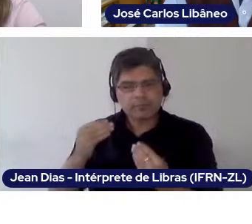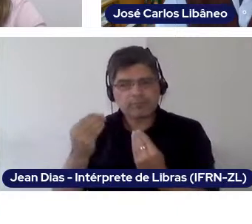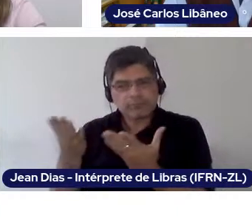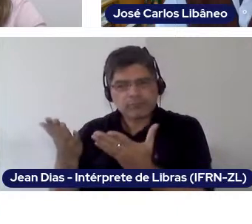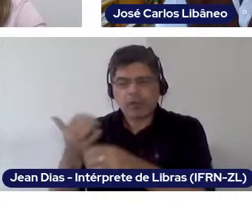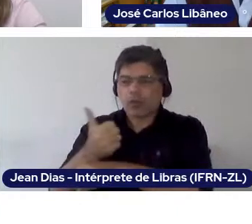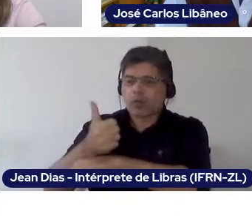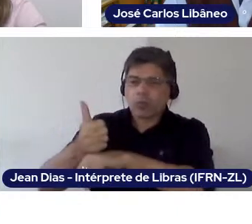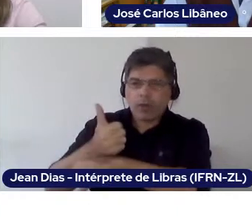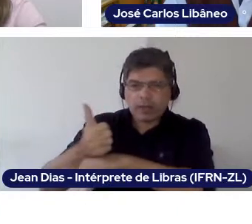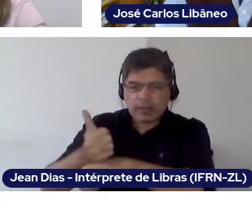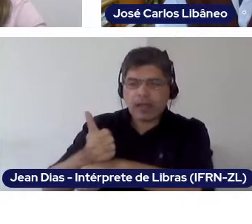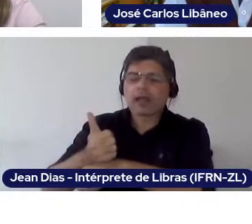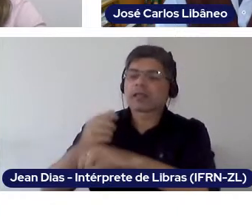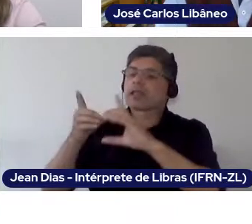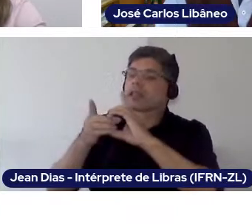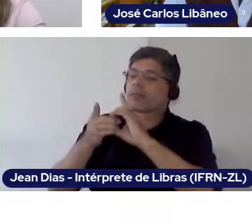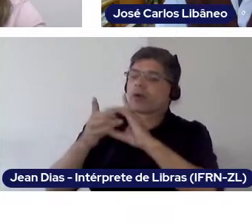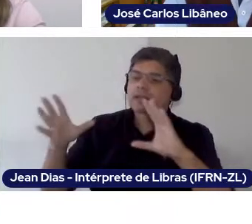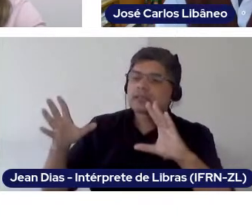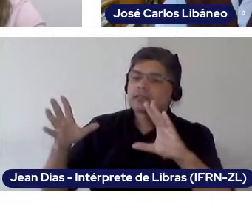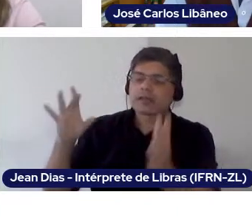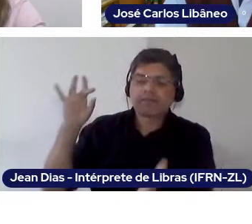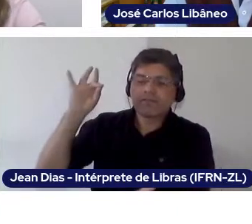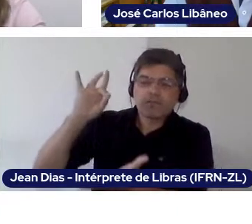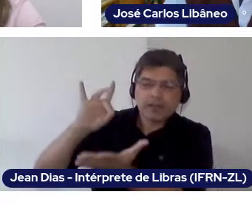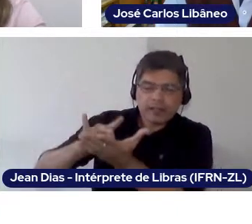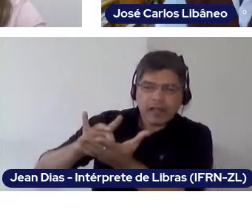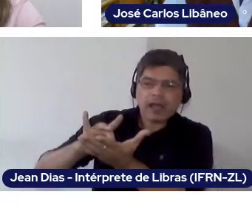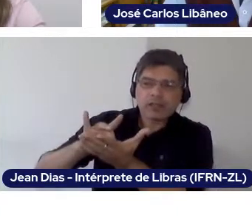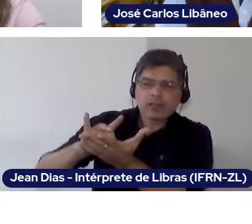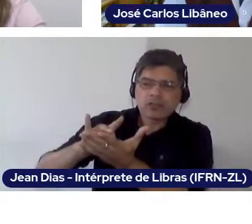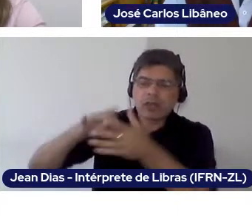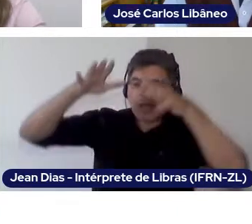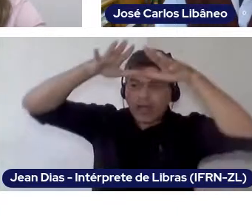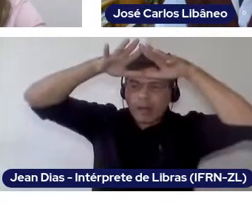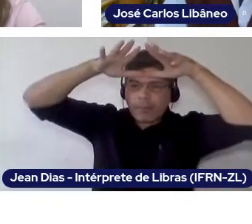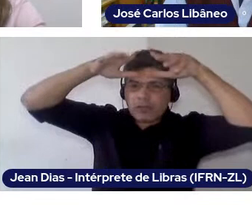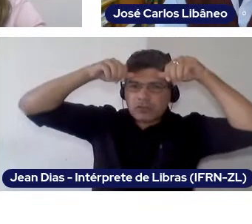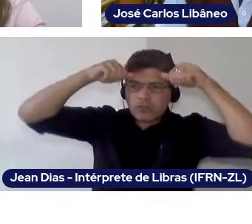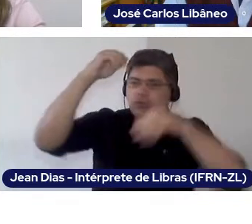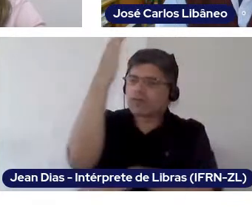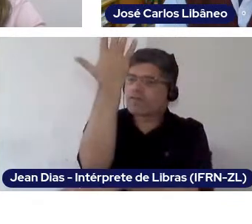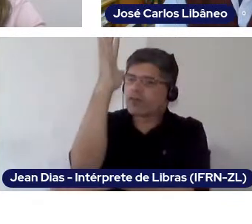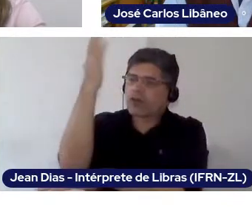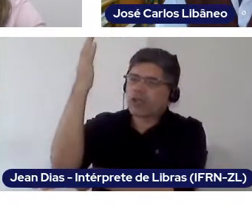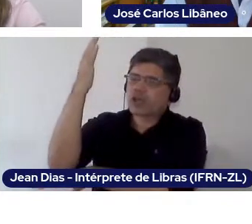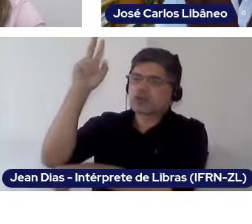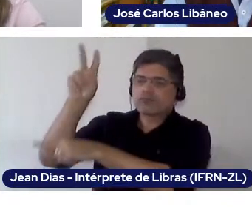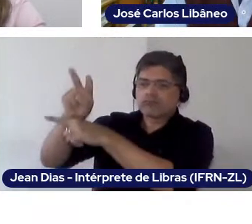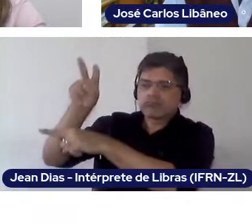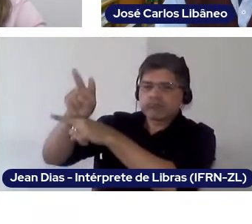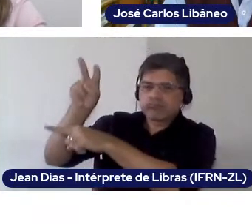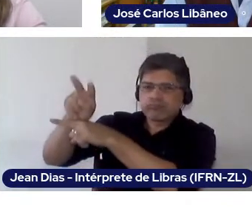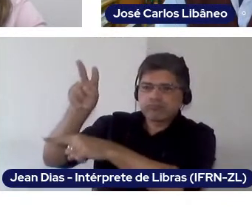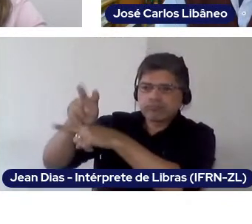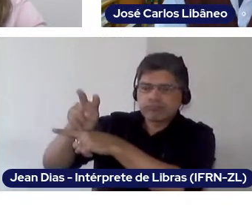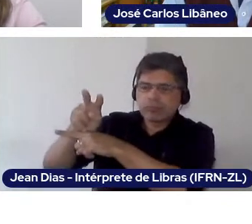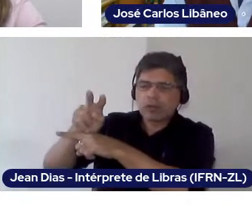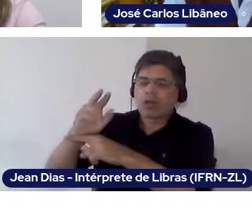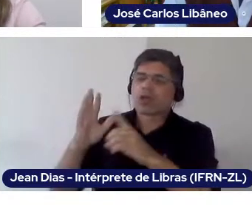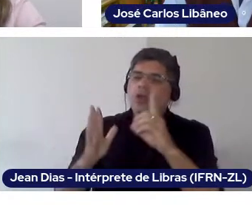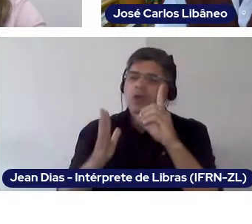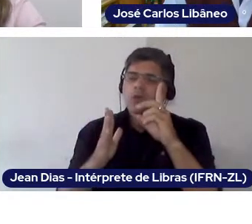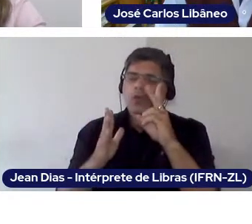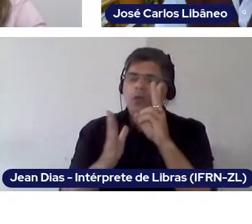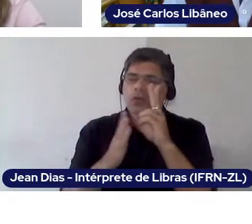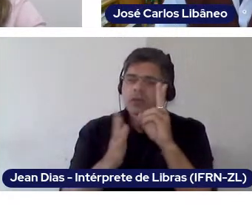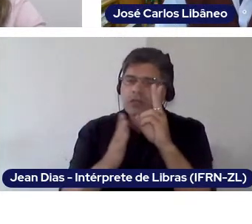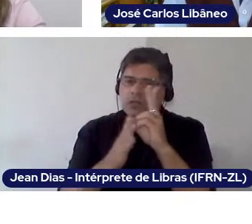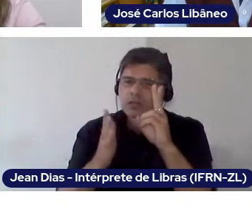A real demoracy is one that protects the Amazon (biodiversity) and respects the indigenous people. Therefore, a fair school is the one that permits all these discussions to happen